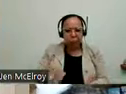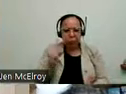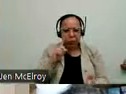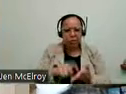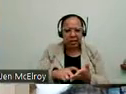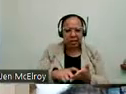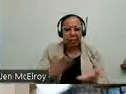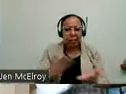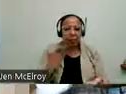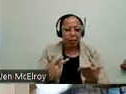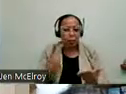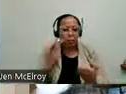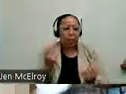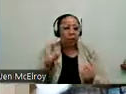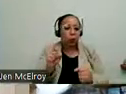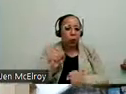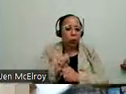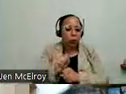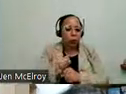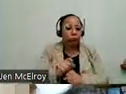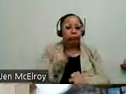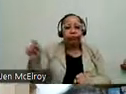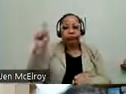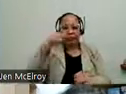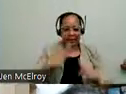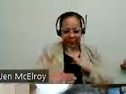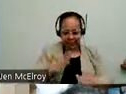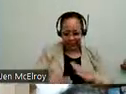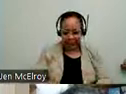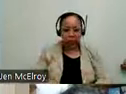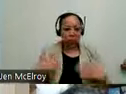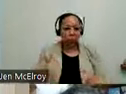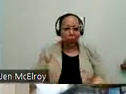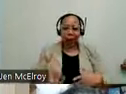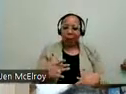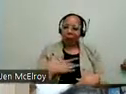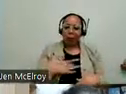of her murals across the city. It's such an honor to be working with Sam.